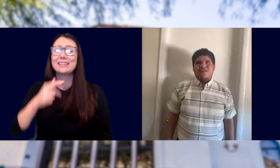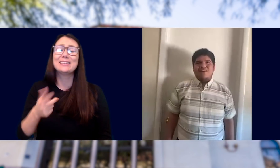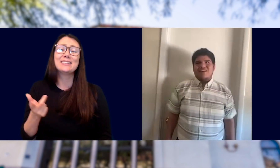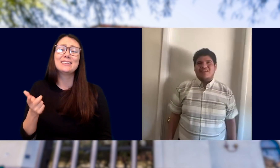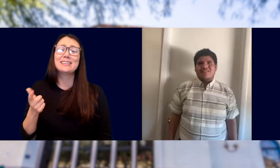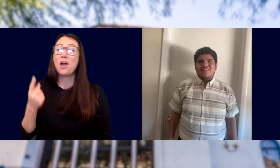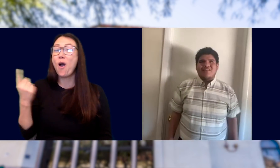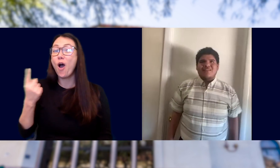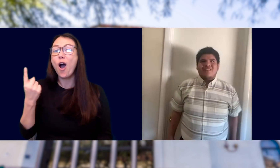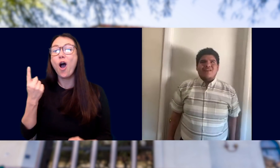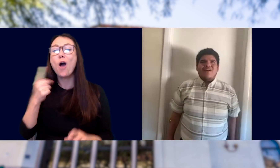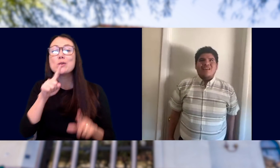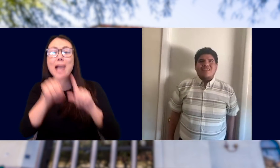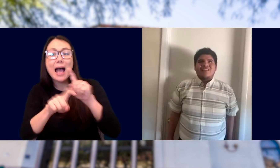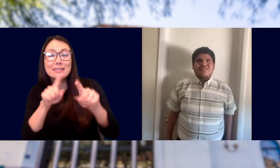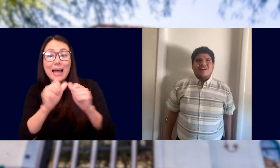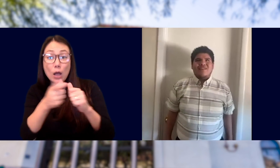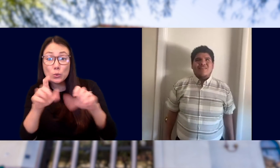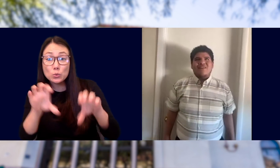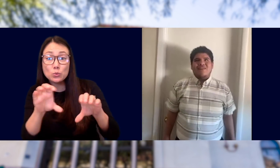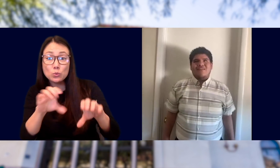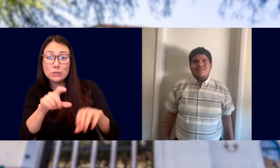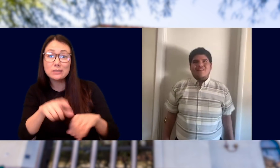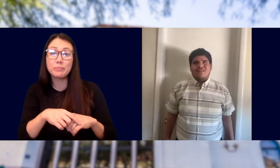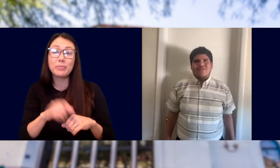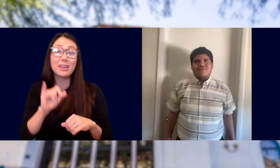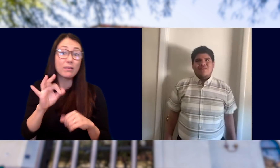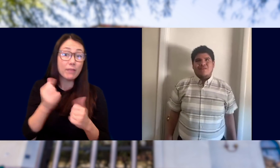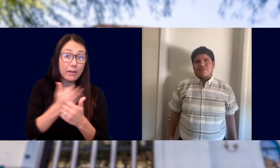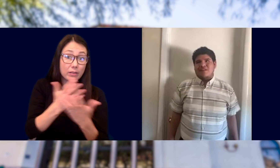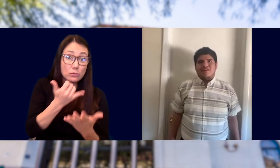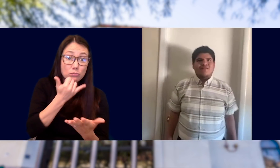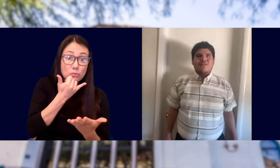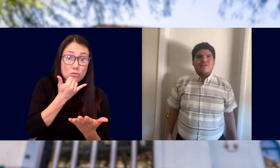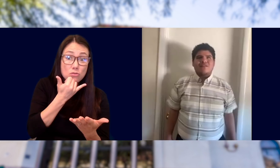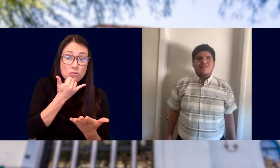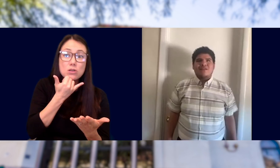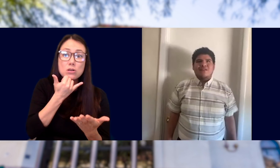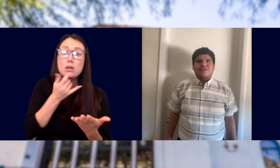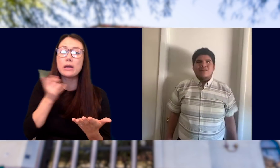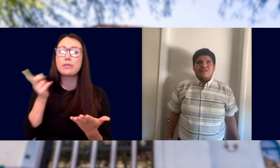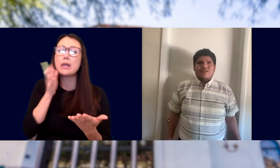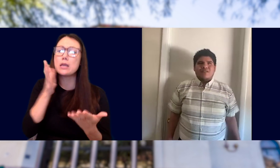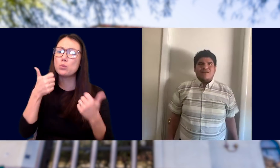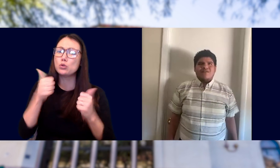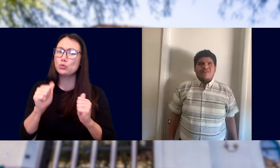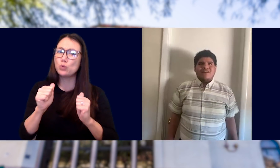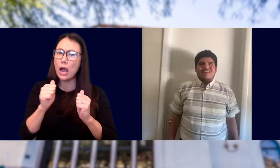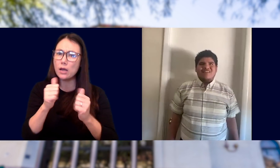HE’S ALWAYS ASKING HOW YOU ARE IF ANYTHING’S WRONG HE’LL TRY TO FIX IT